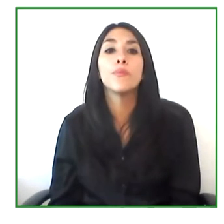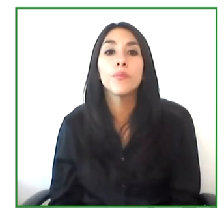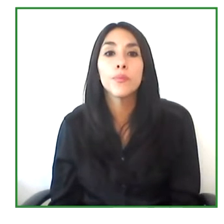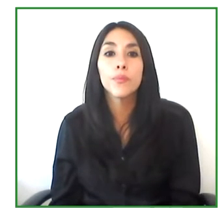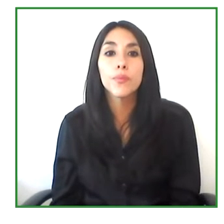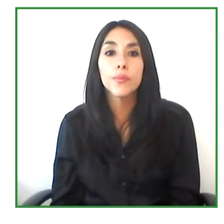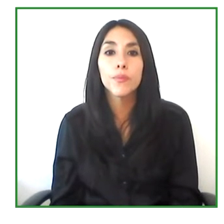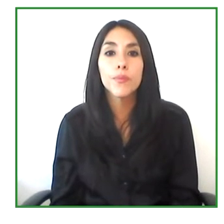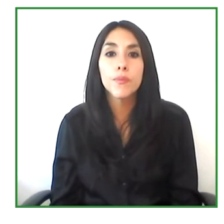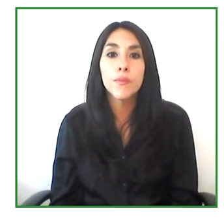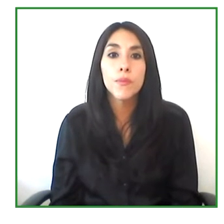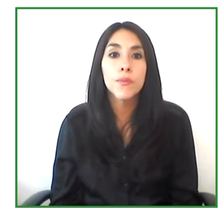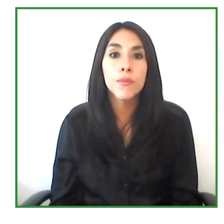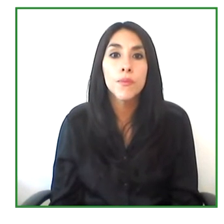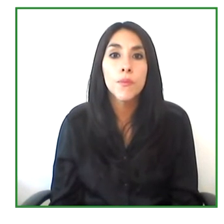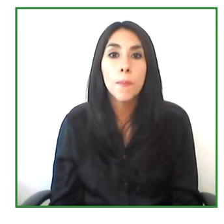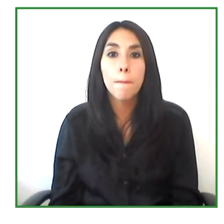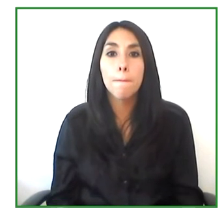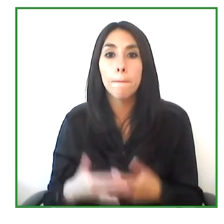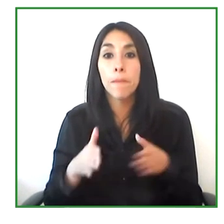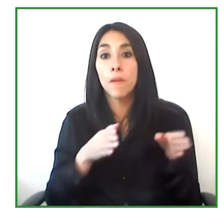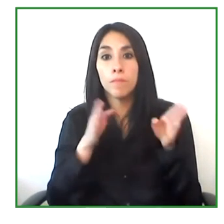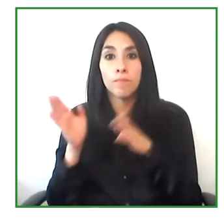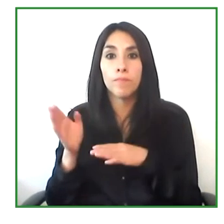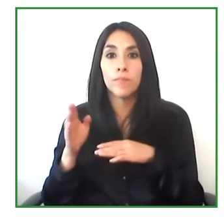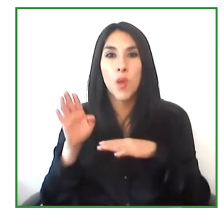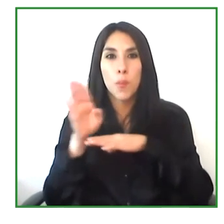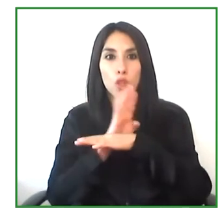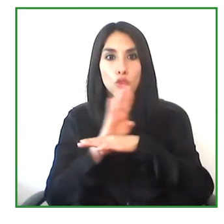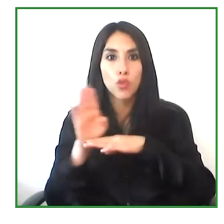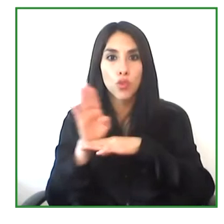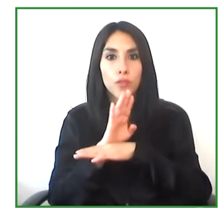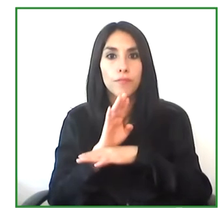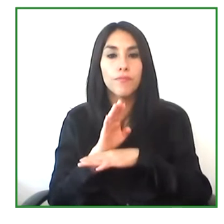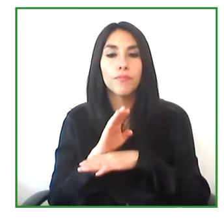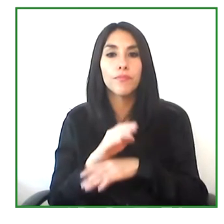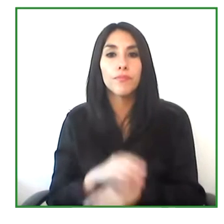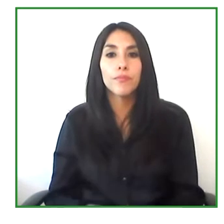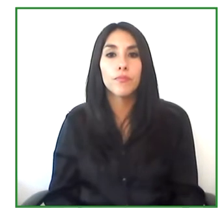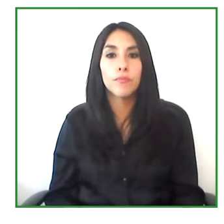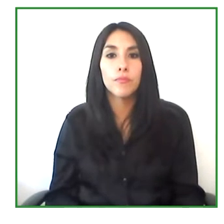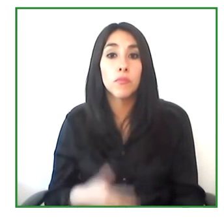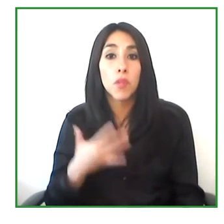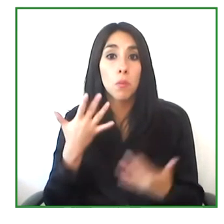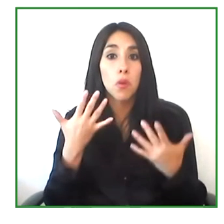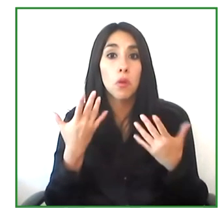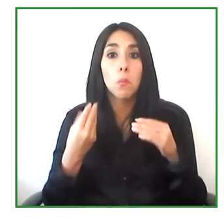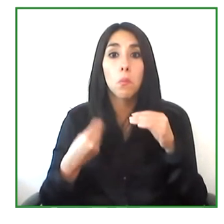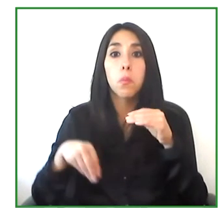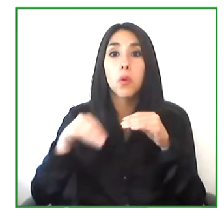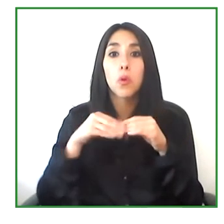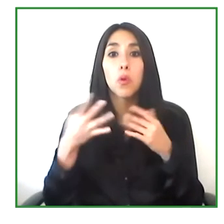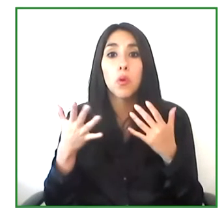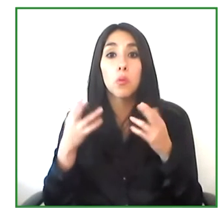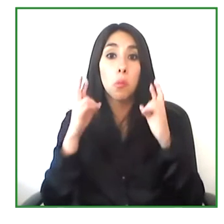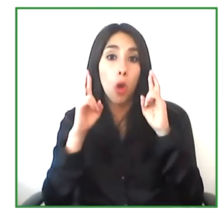And then we have the other side. On the company side, we need to understand